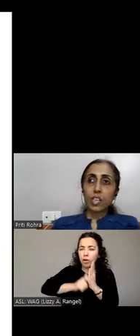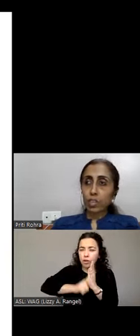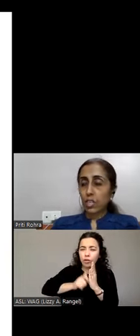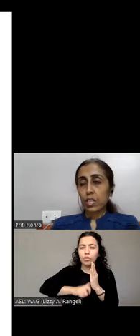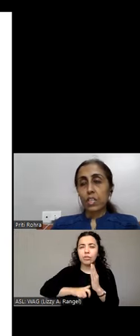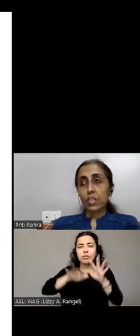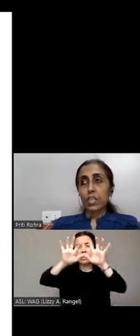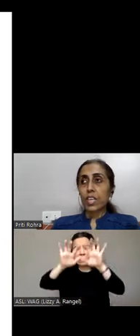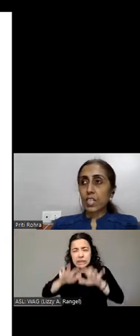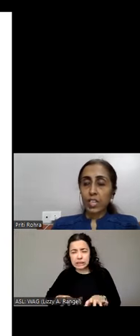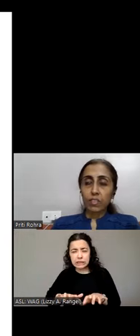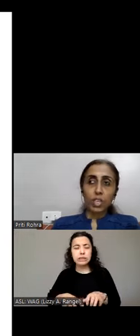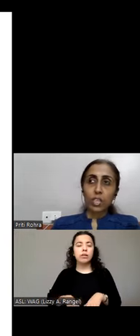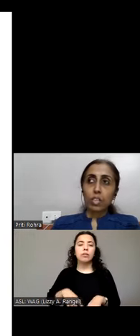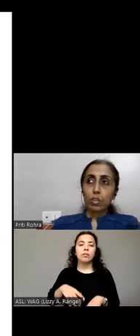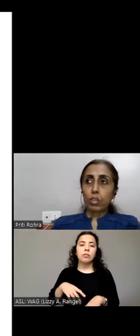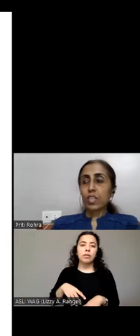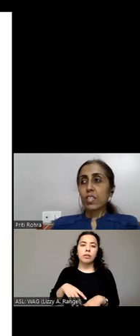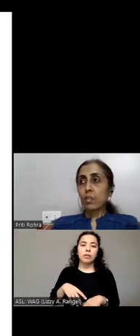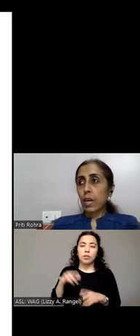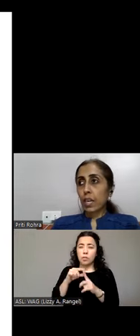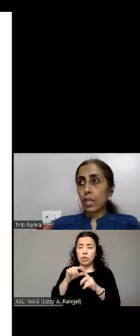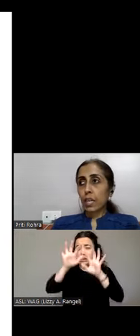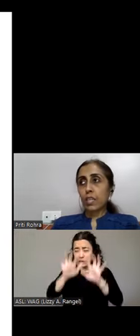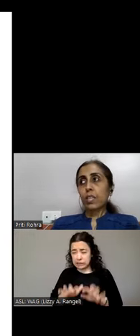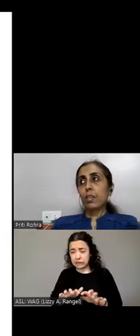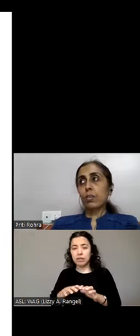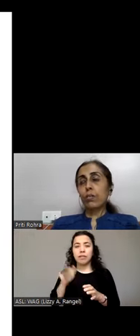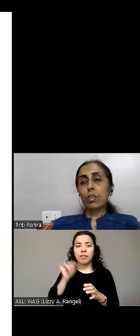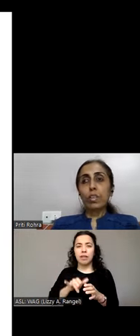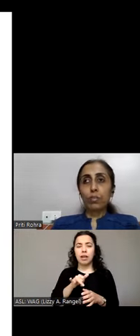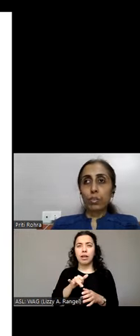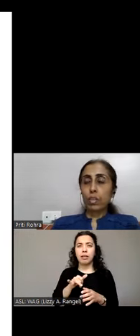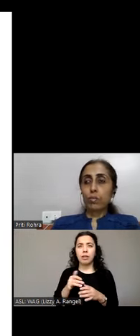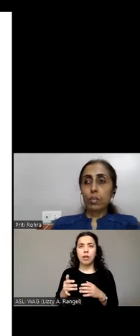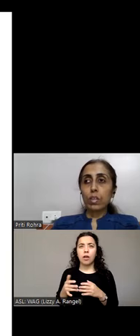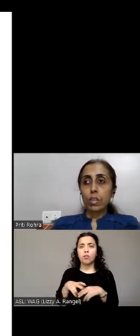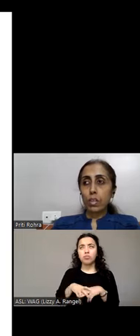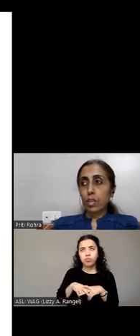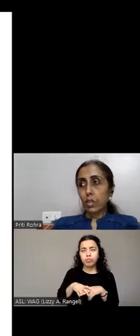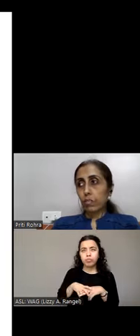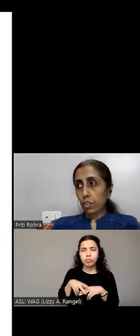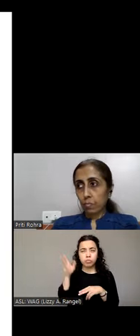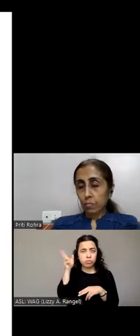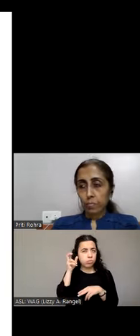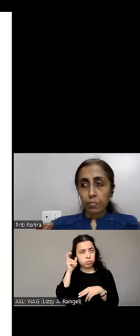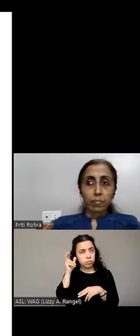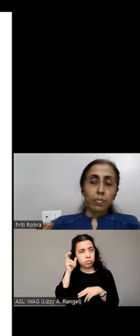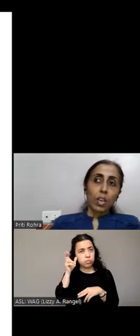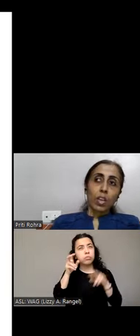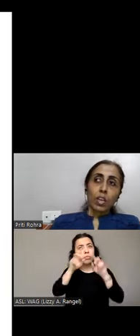heavy. Text heavy. So they can sit back and the reader would read out the content for them.